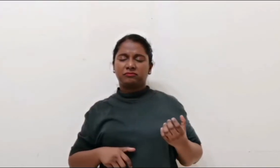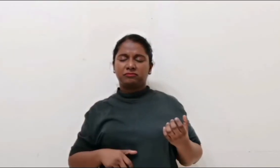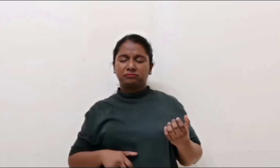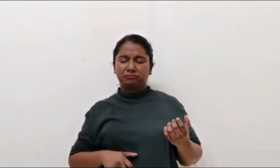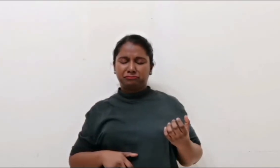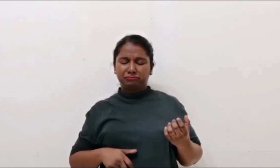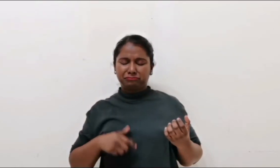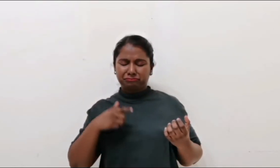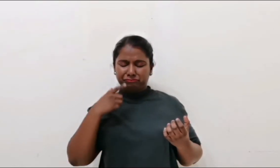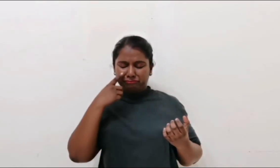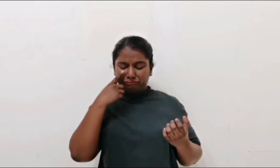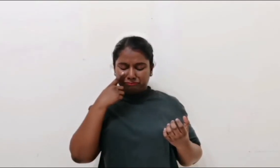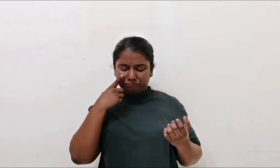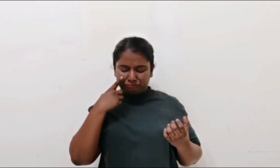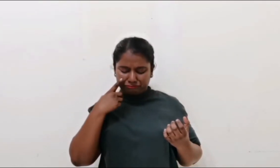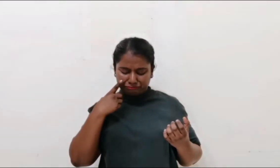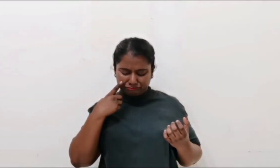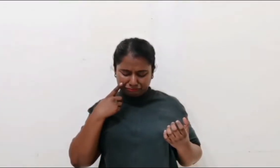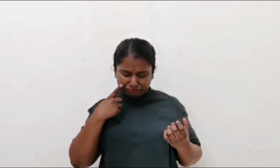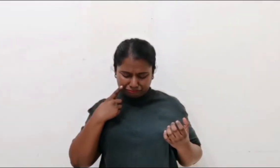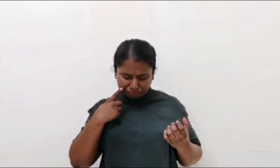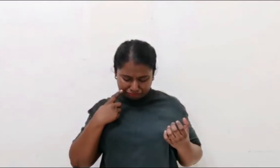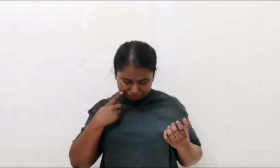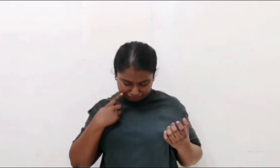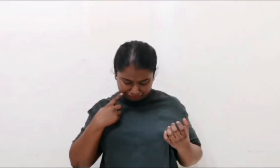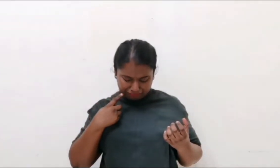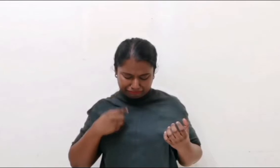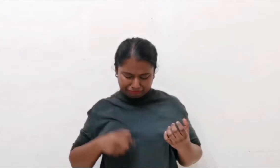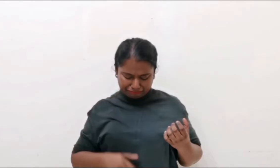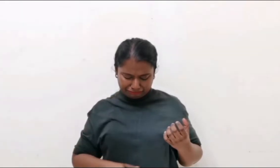Nobody came to witness my proud moment. I don’t mean a thing to them. Nobody cares.